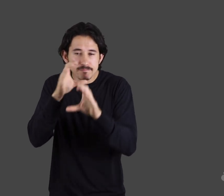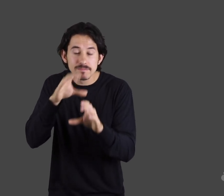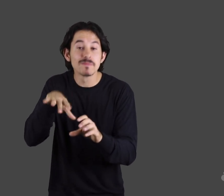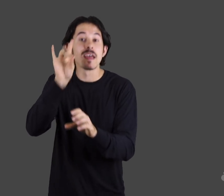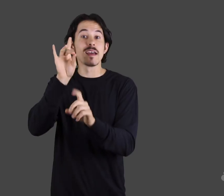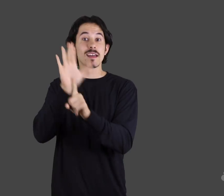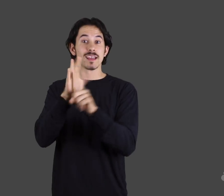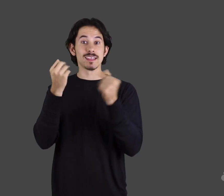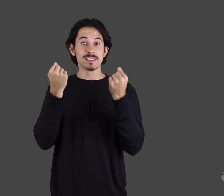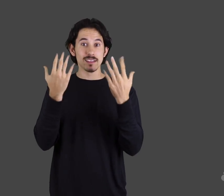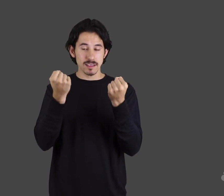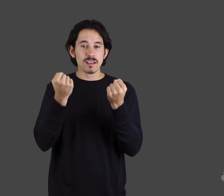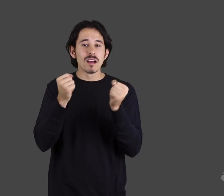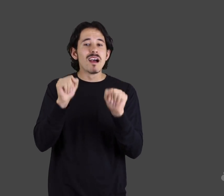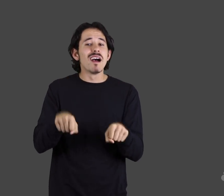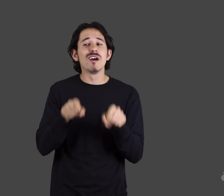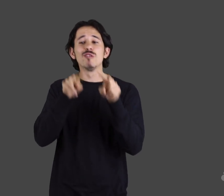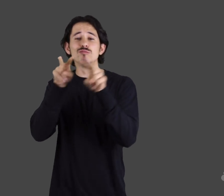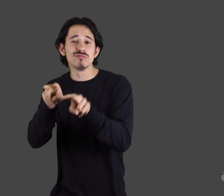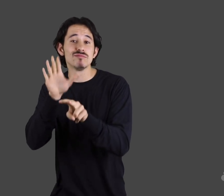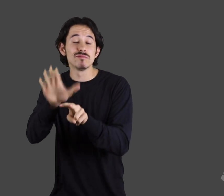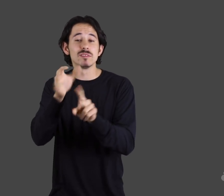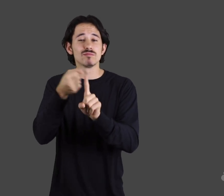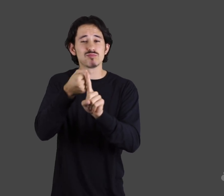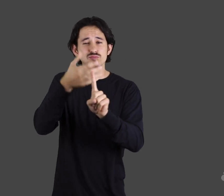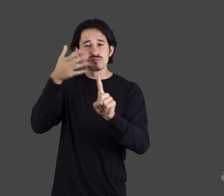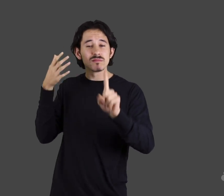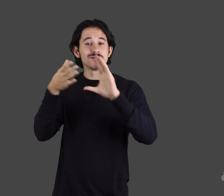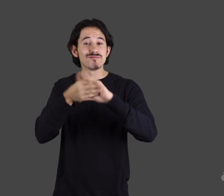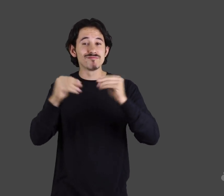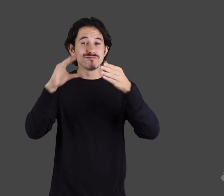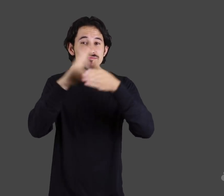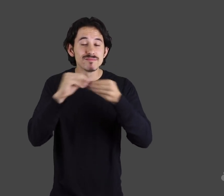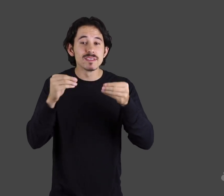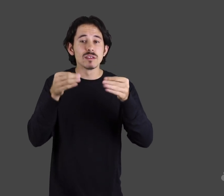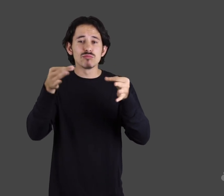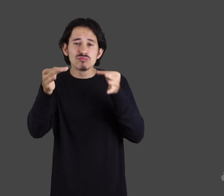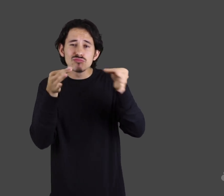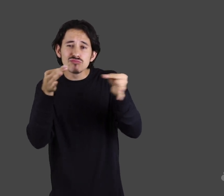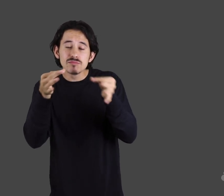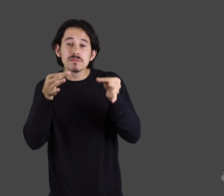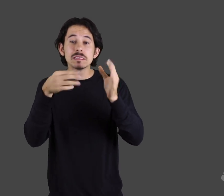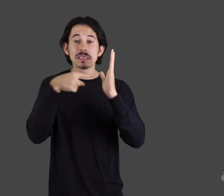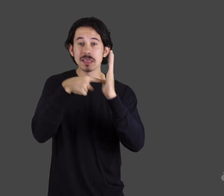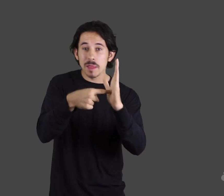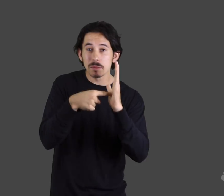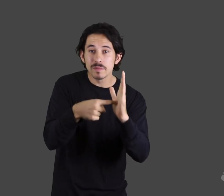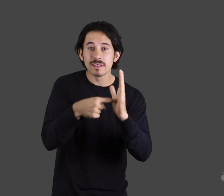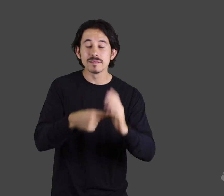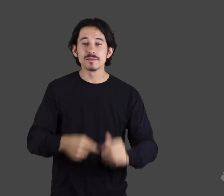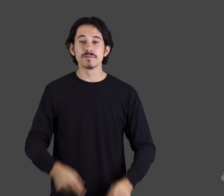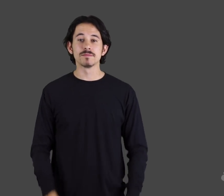When you find the sign, you'll also see that an ASL definition and a related micro-lecture are just a click away!